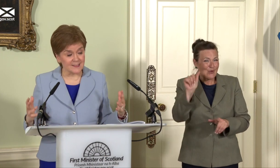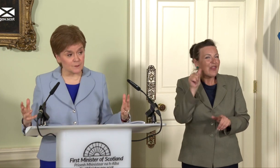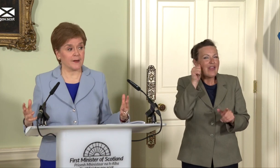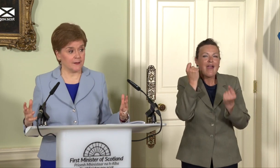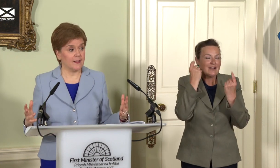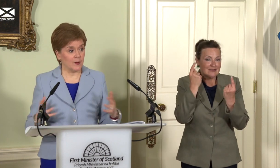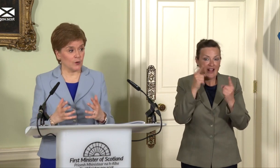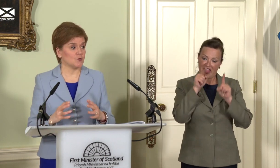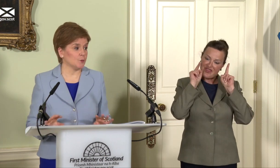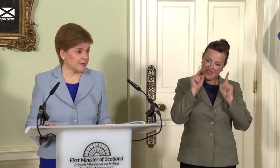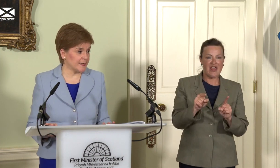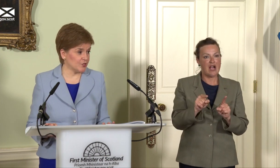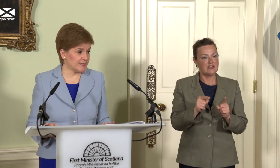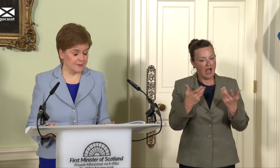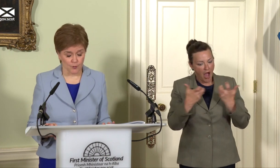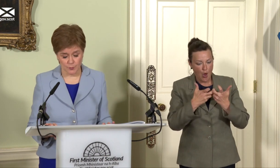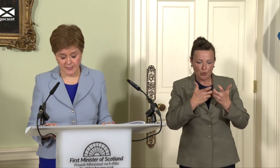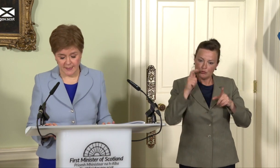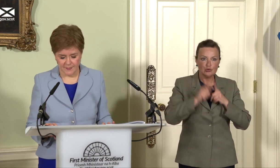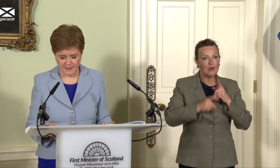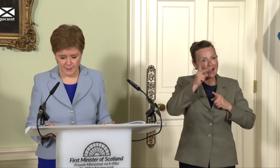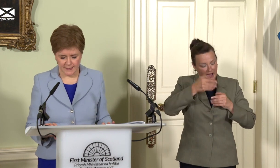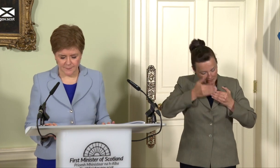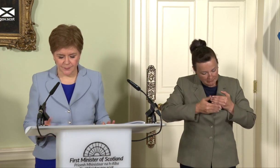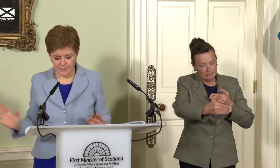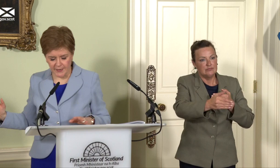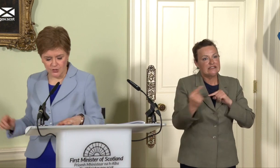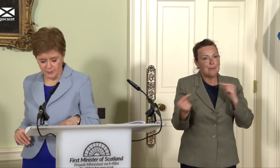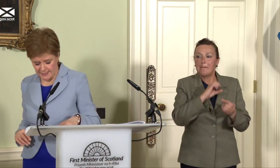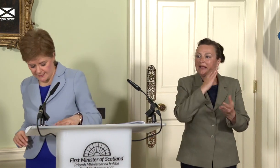spirit in which we will continue to take forward this debate. Patrick, do you want to add?